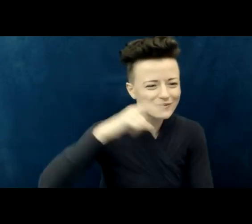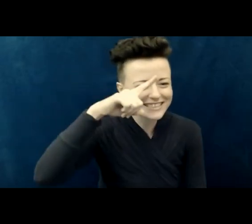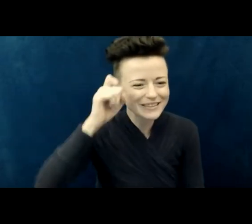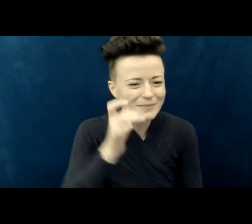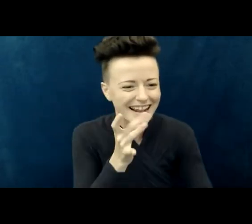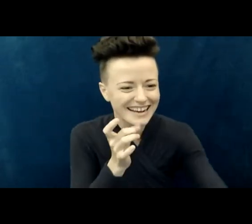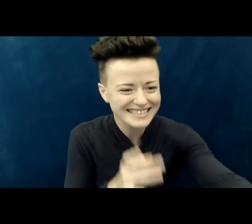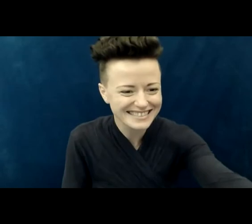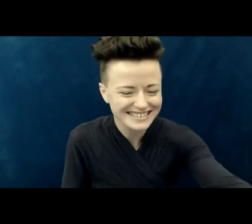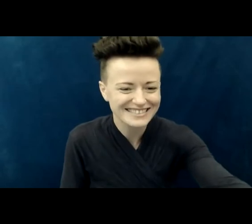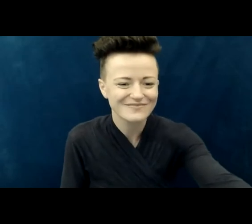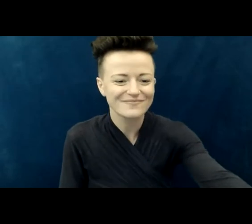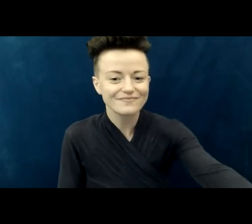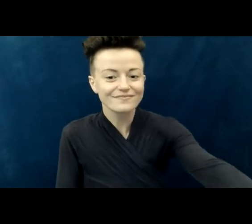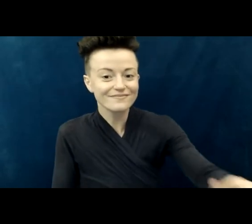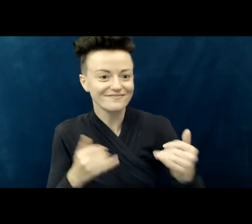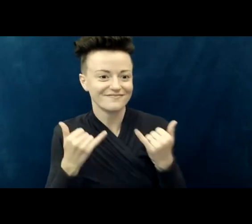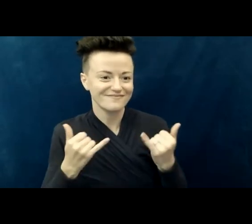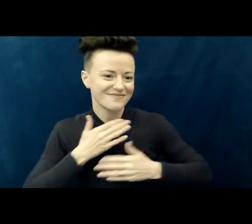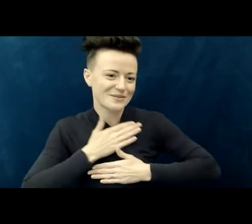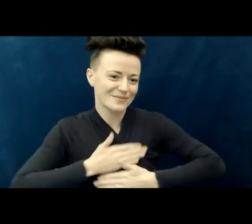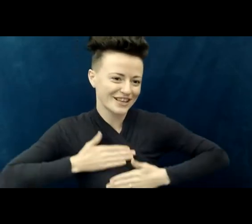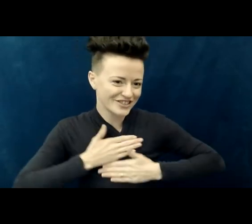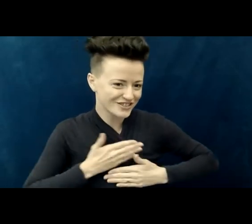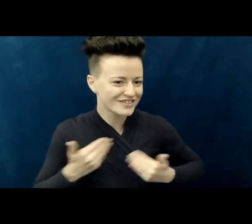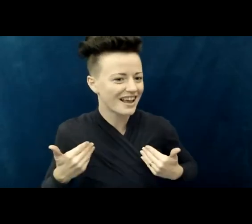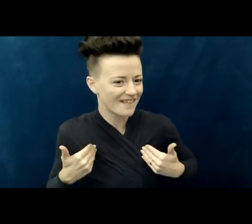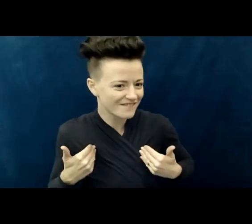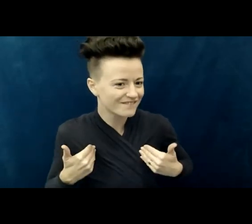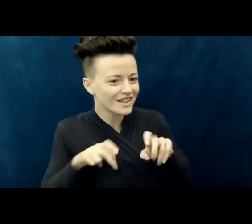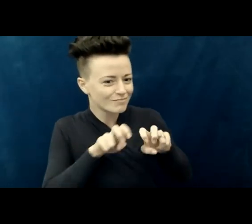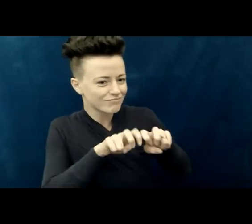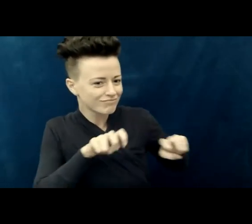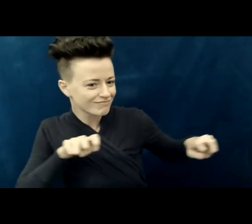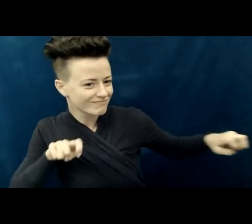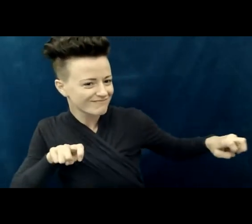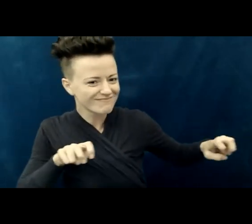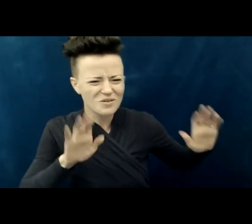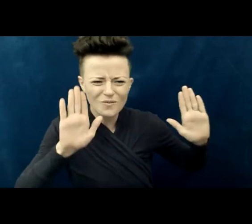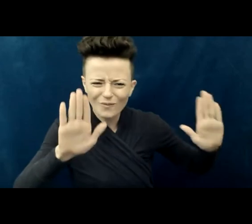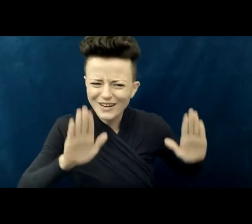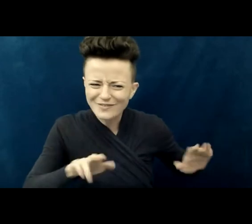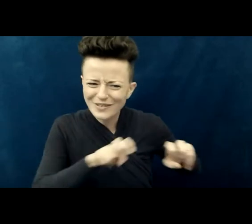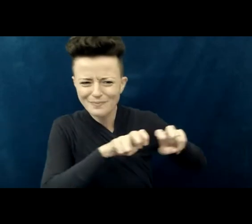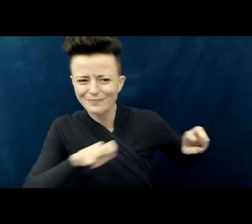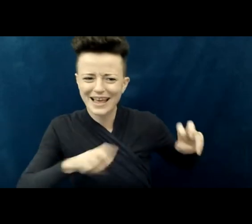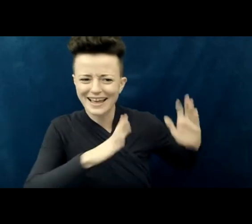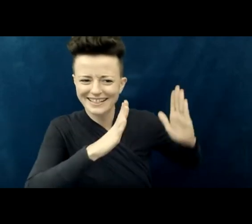I have the pleasure of being joined here today with some wonderful panelists, and I would like to welcome them